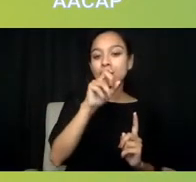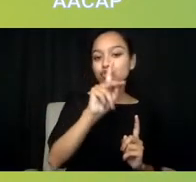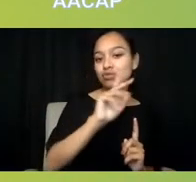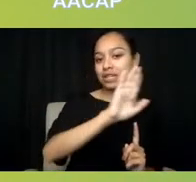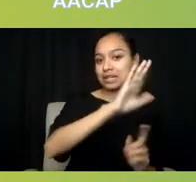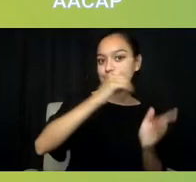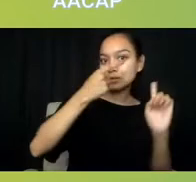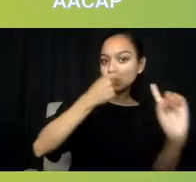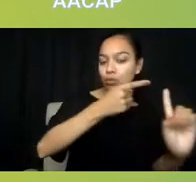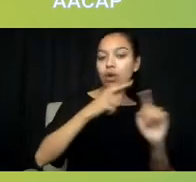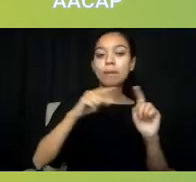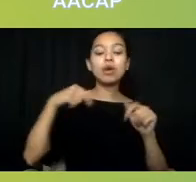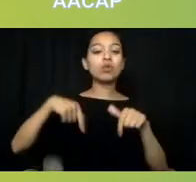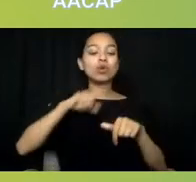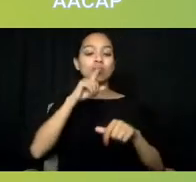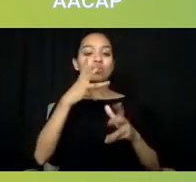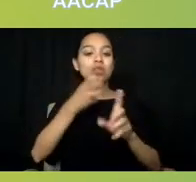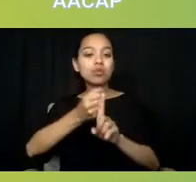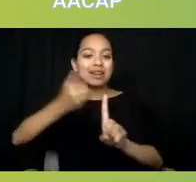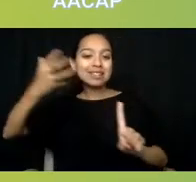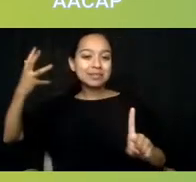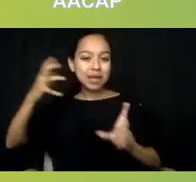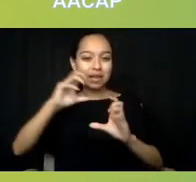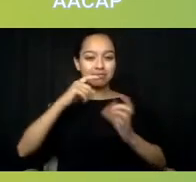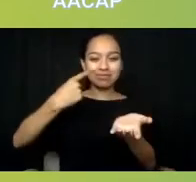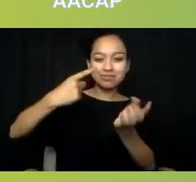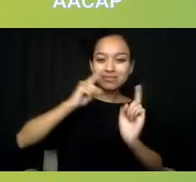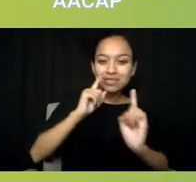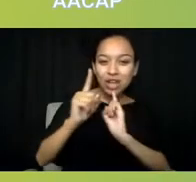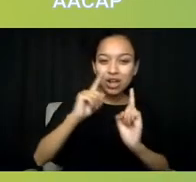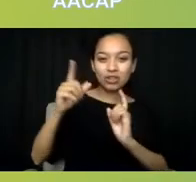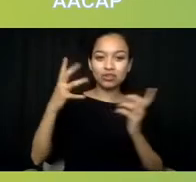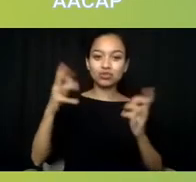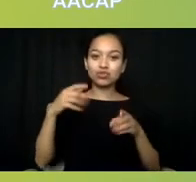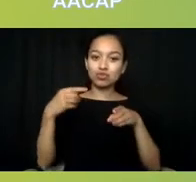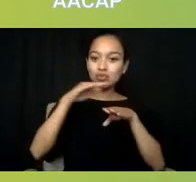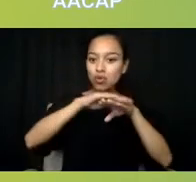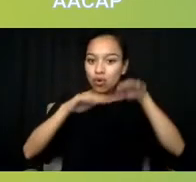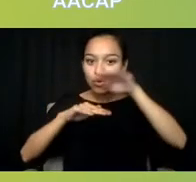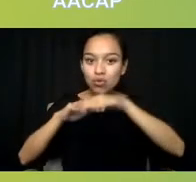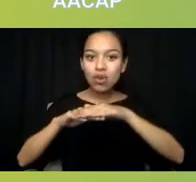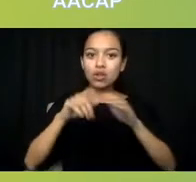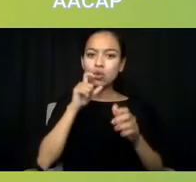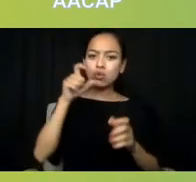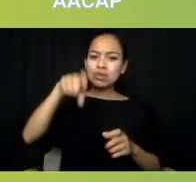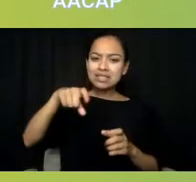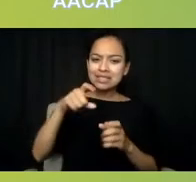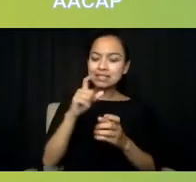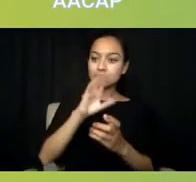to important cross-sector collaboration. Who really needs to be a part of this so that we can take it there?